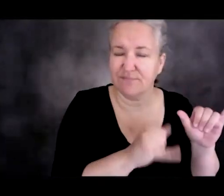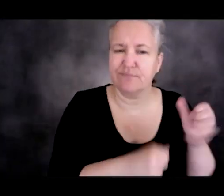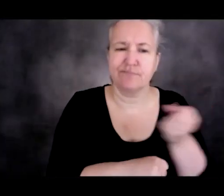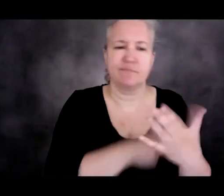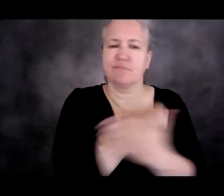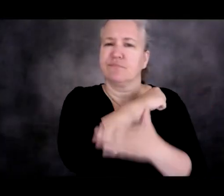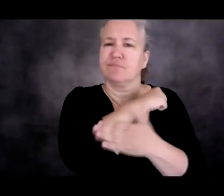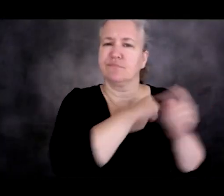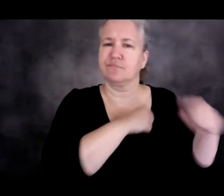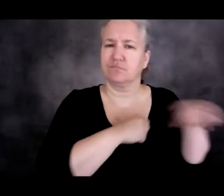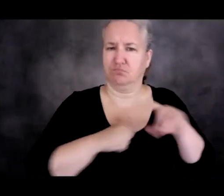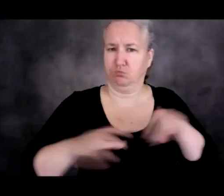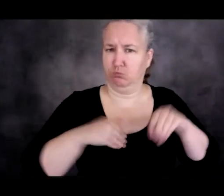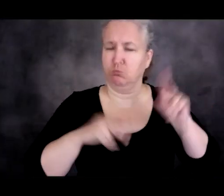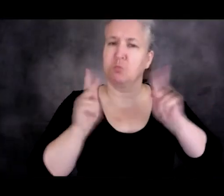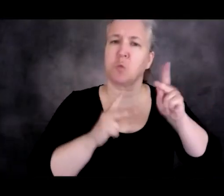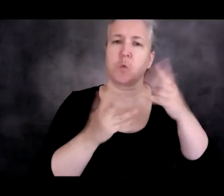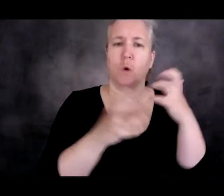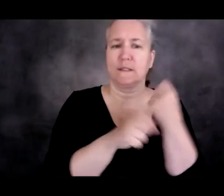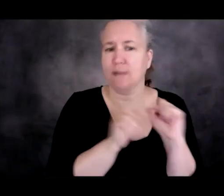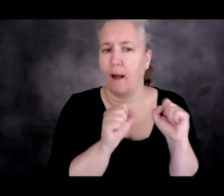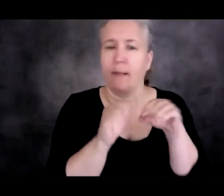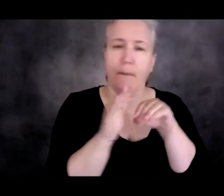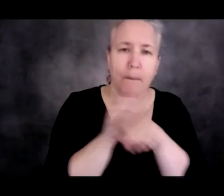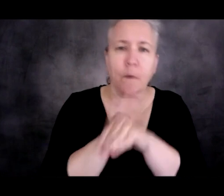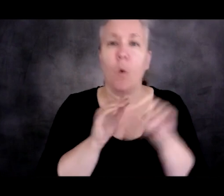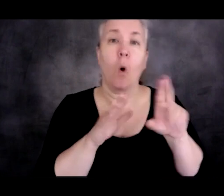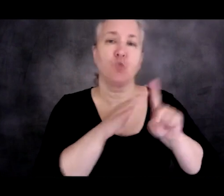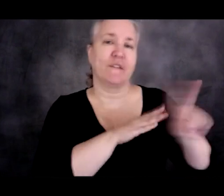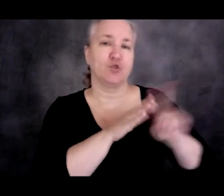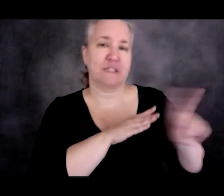asylum seekers or, well, refugees, people who are spilling over into their borders,